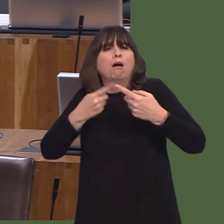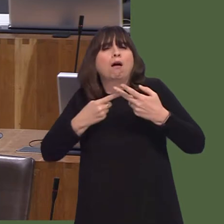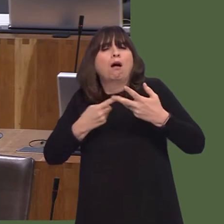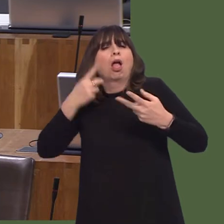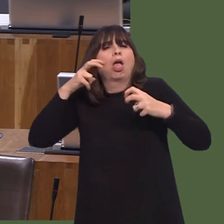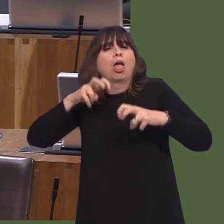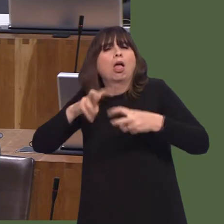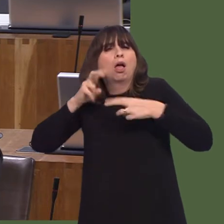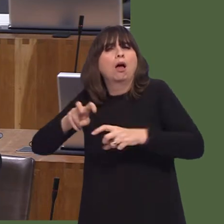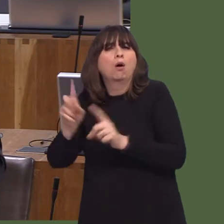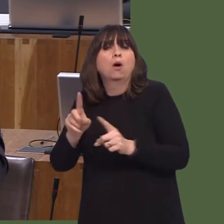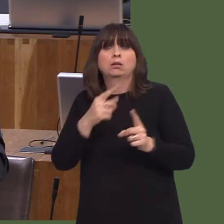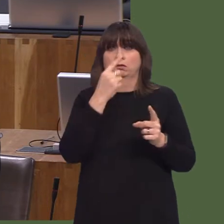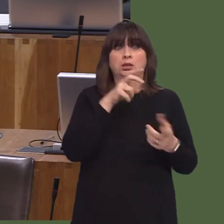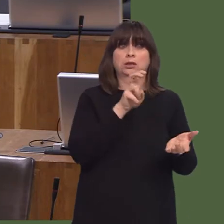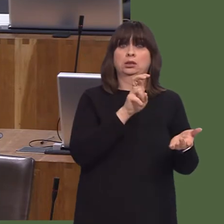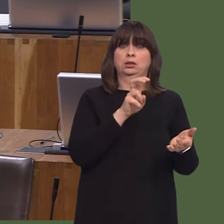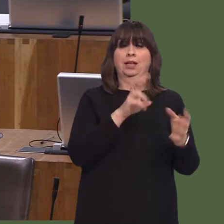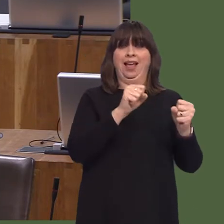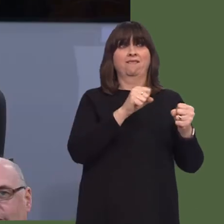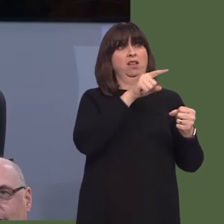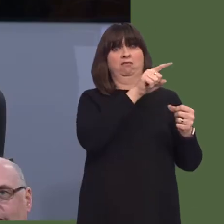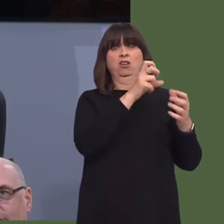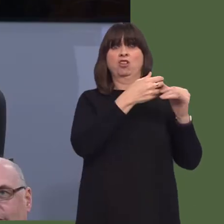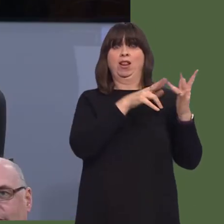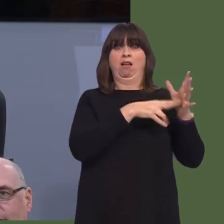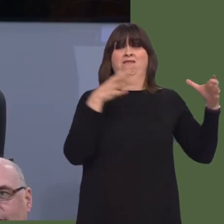are made regardless of performance, and also that people are paid off with substantial